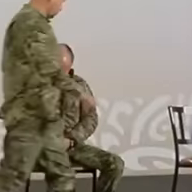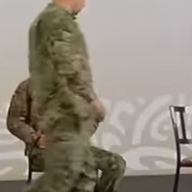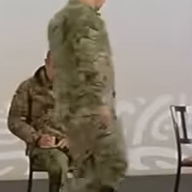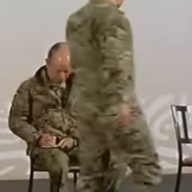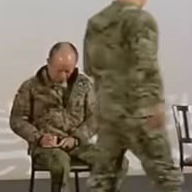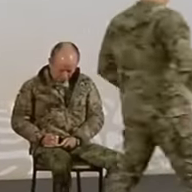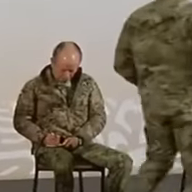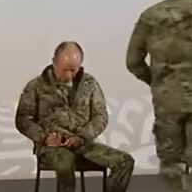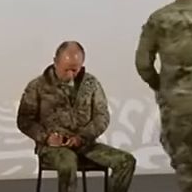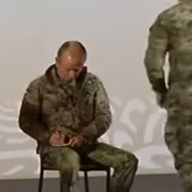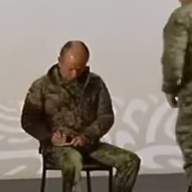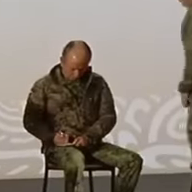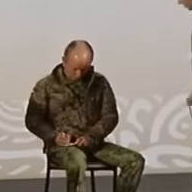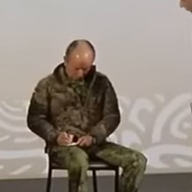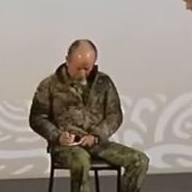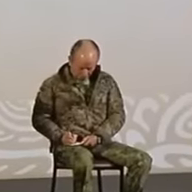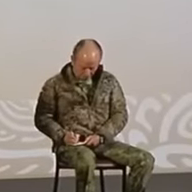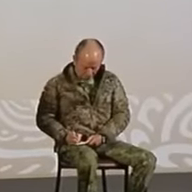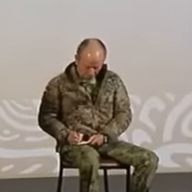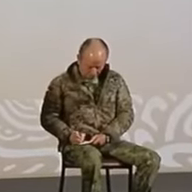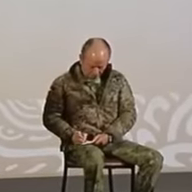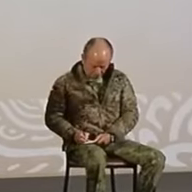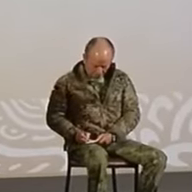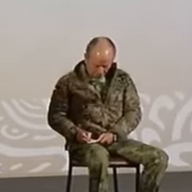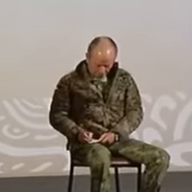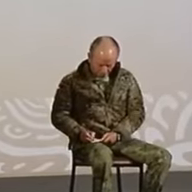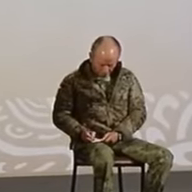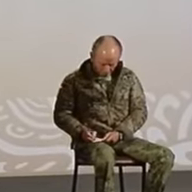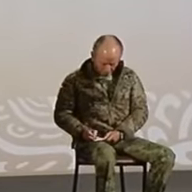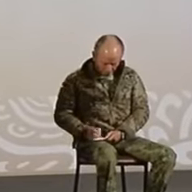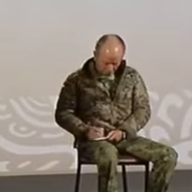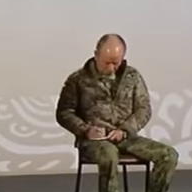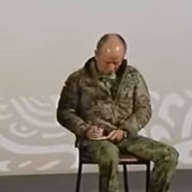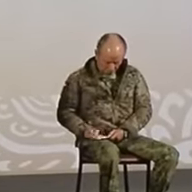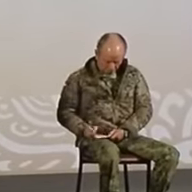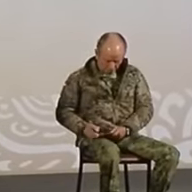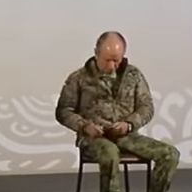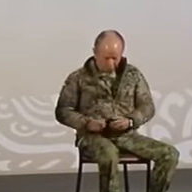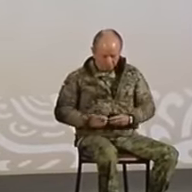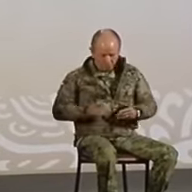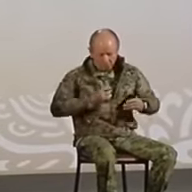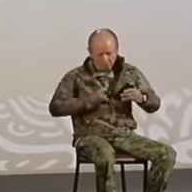very good morning, with your permission, Mr. President. Very good morning everyone. I am Rear Admiral